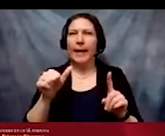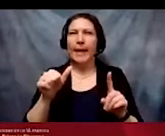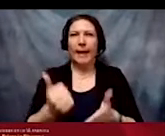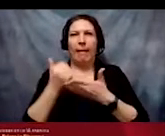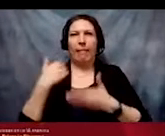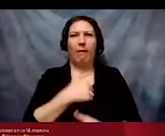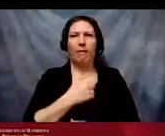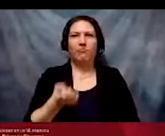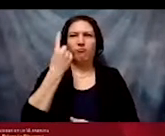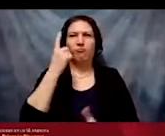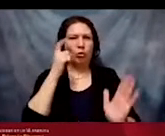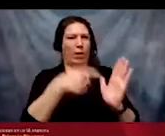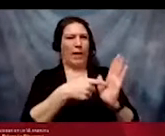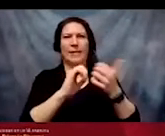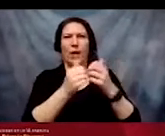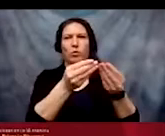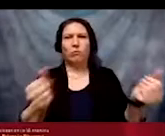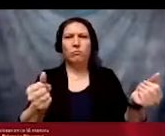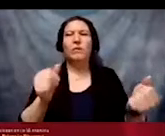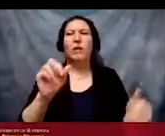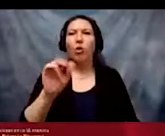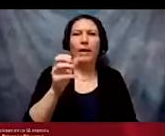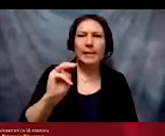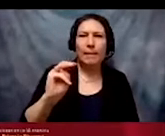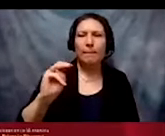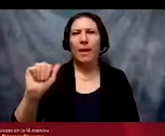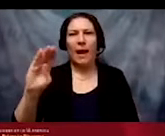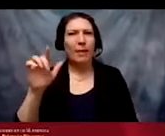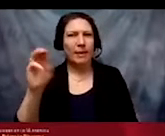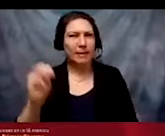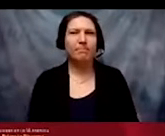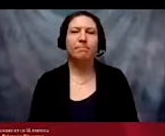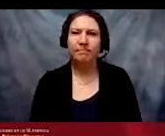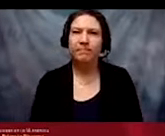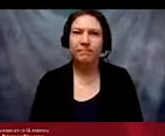eliminate racism and ableism. Six,